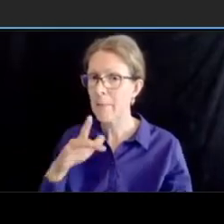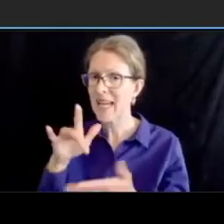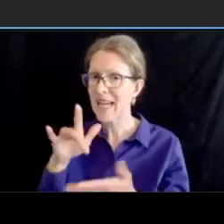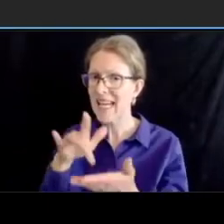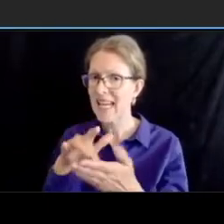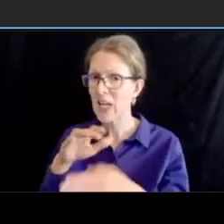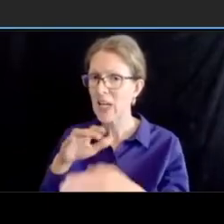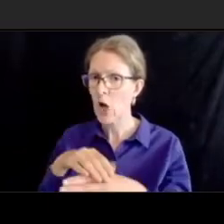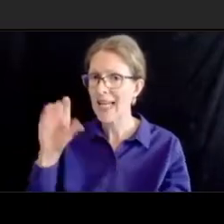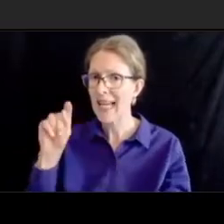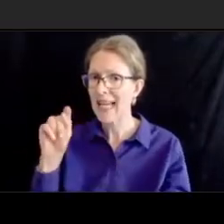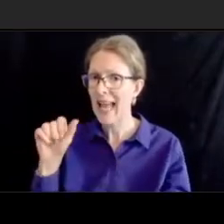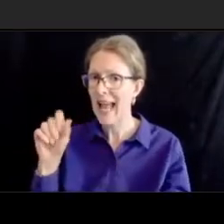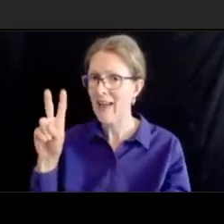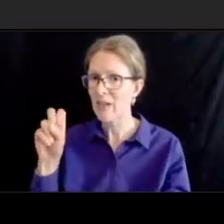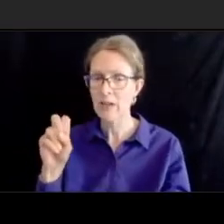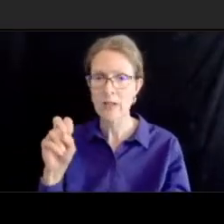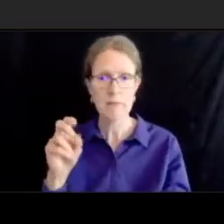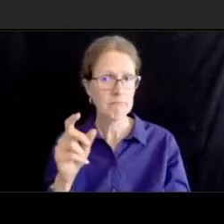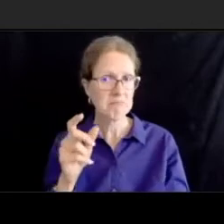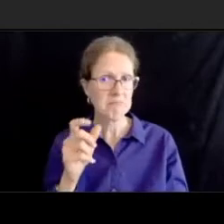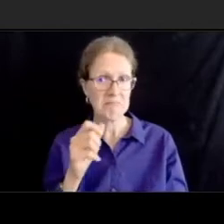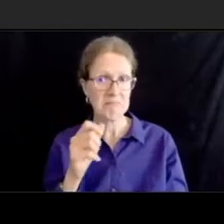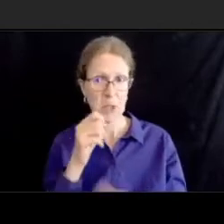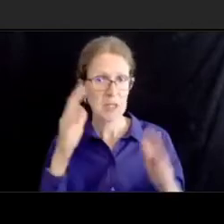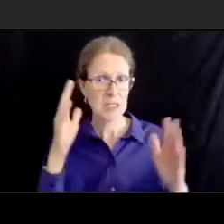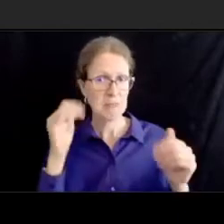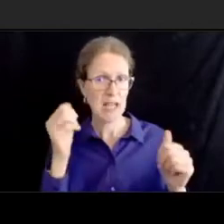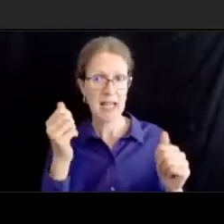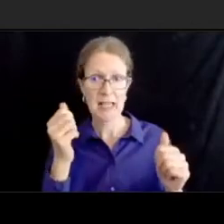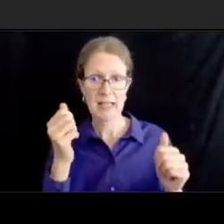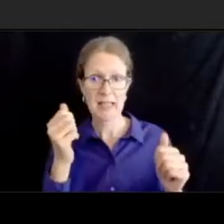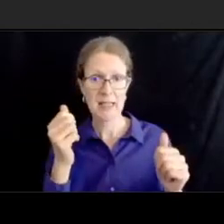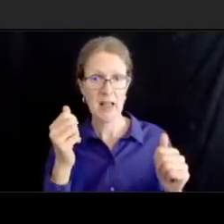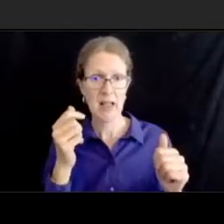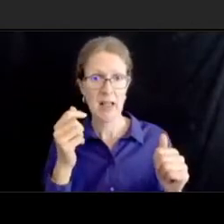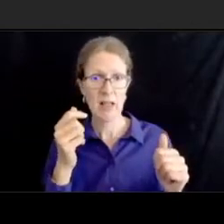fairly narrow um and small and wouldn't necessarily support